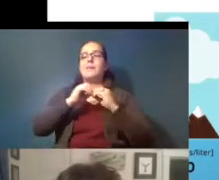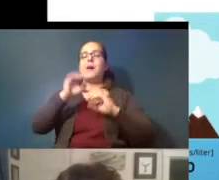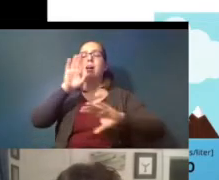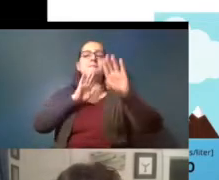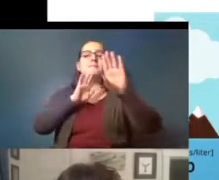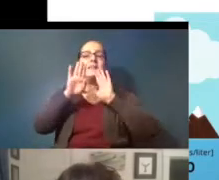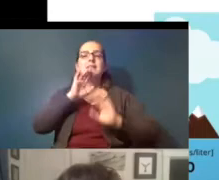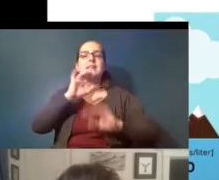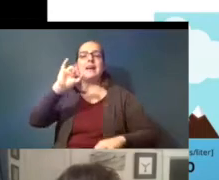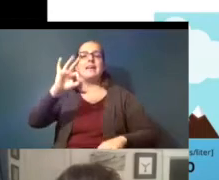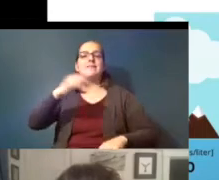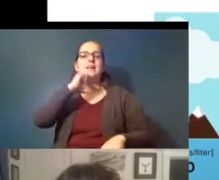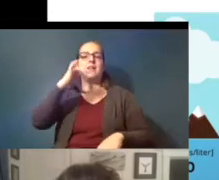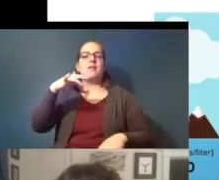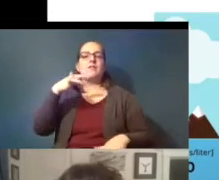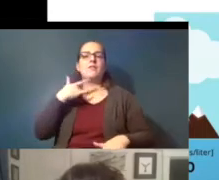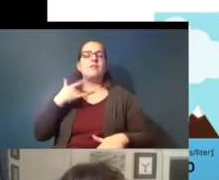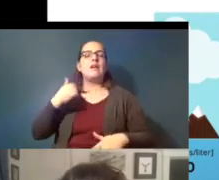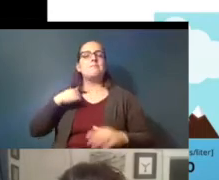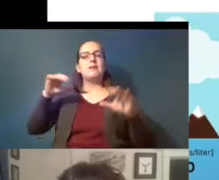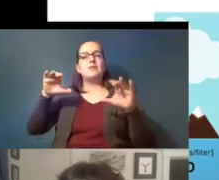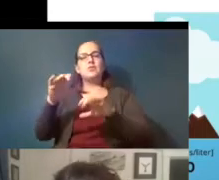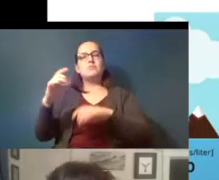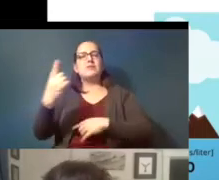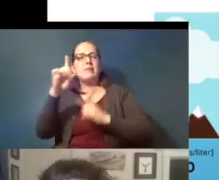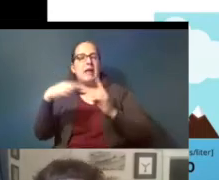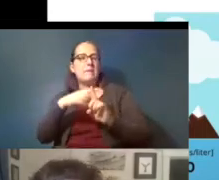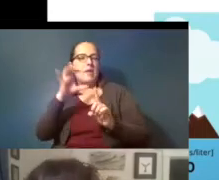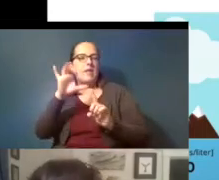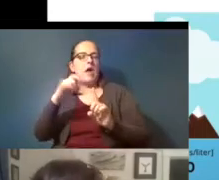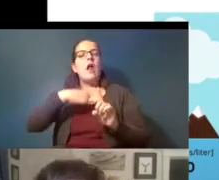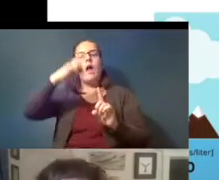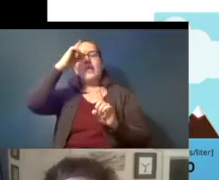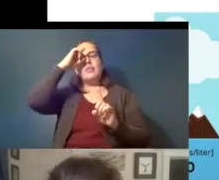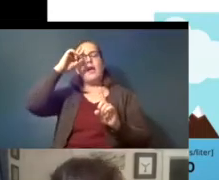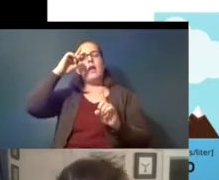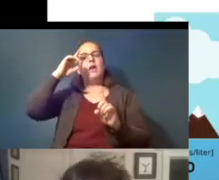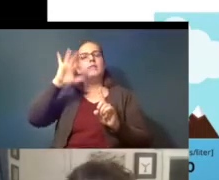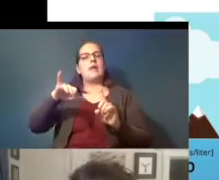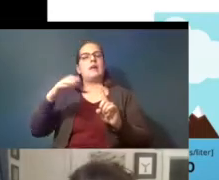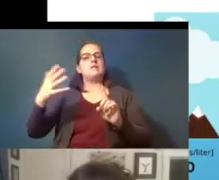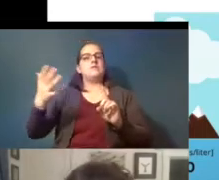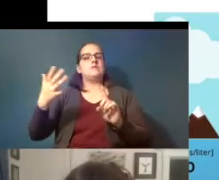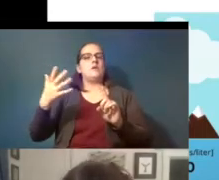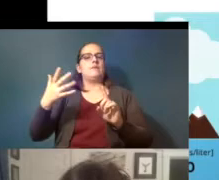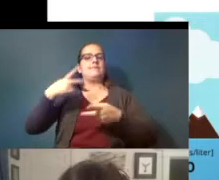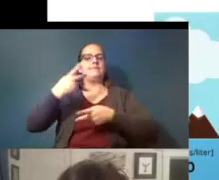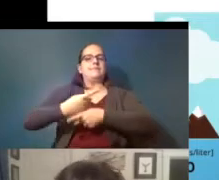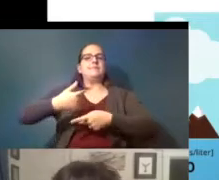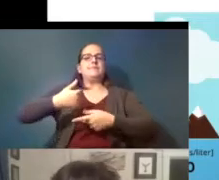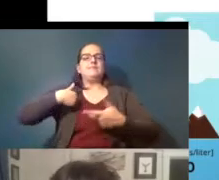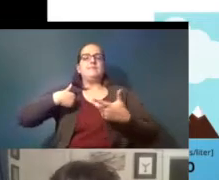if i didn't feel like i was doing something about it and i think that is what keeps me going